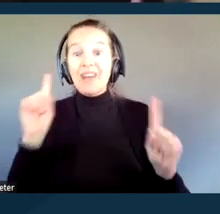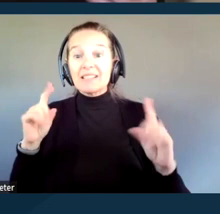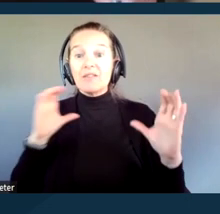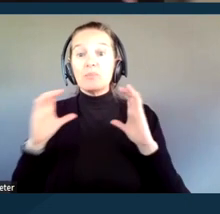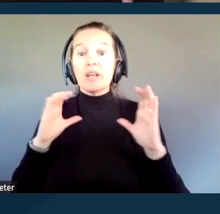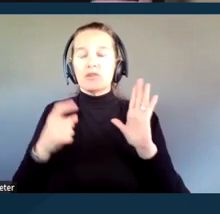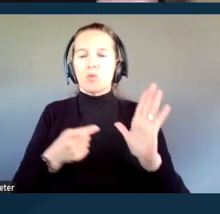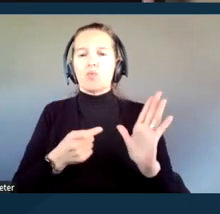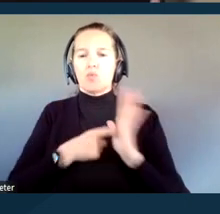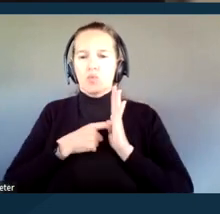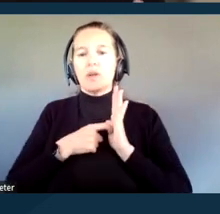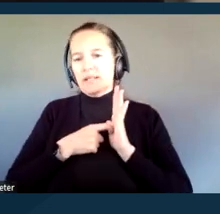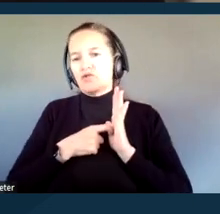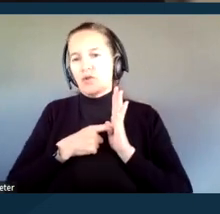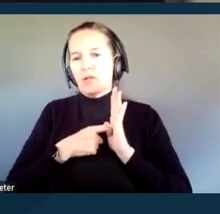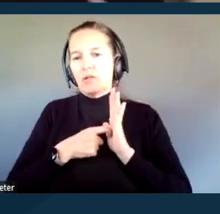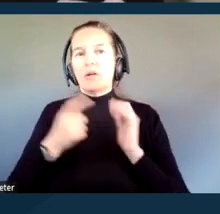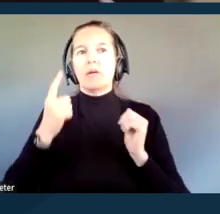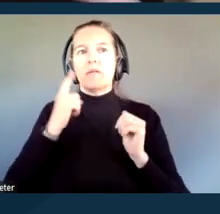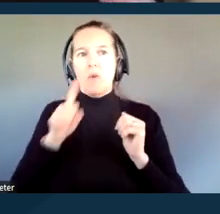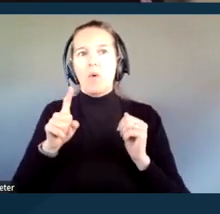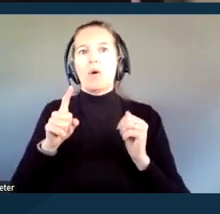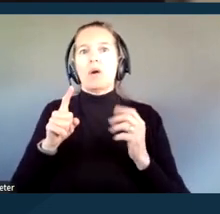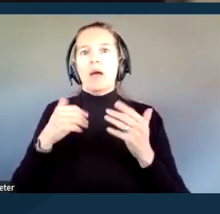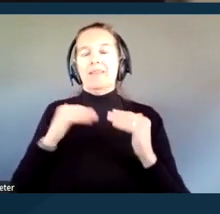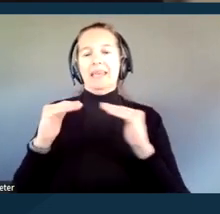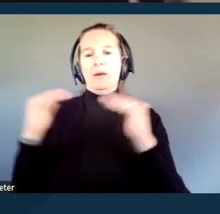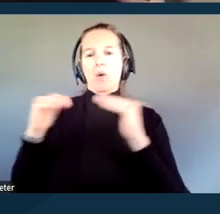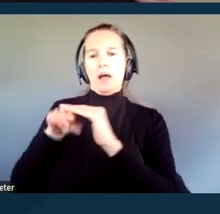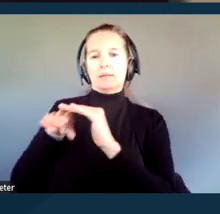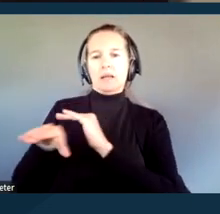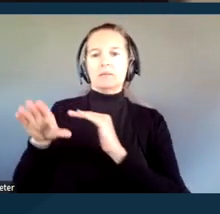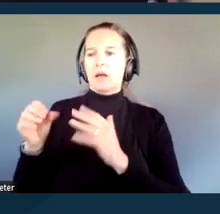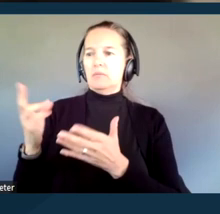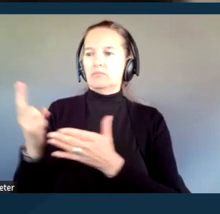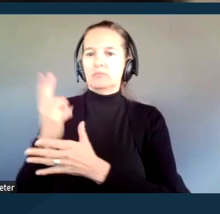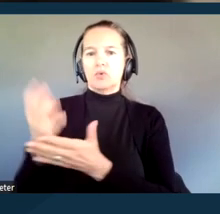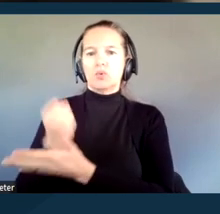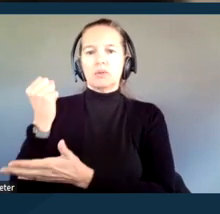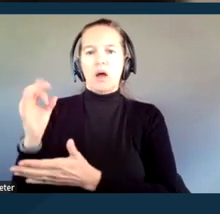to ensuring equal access to and use of the court services, programs, and activities.